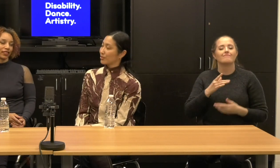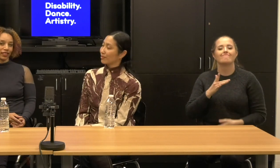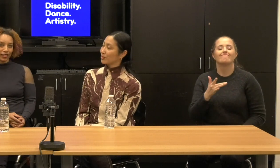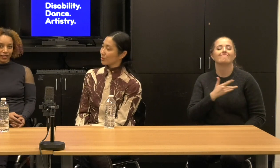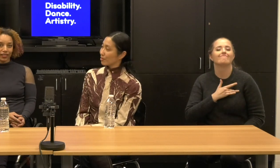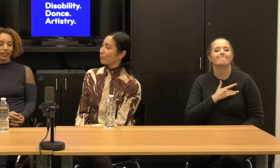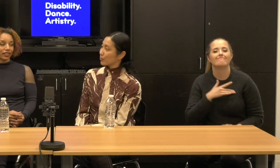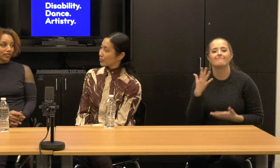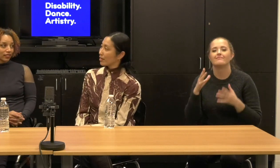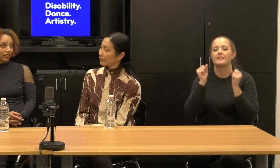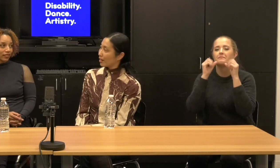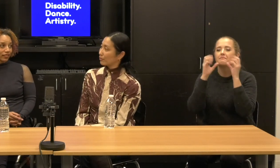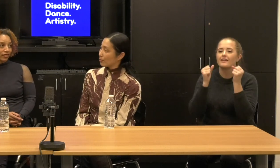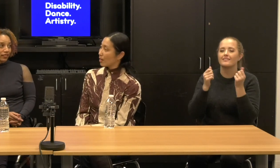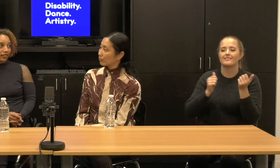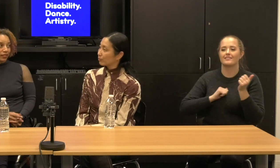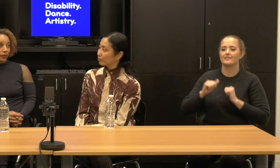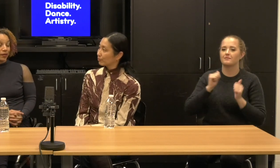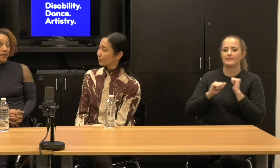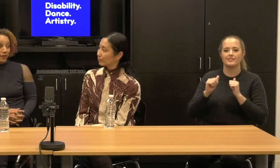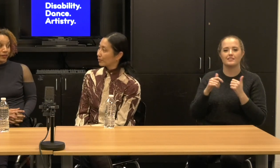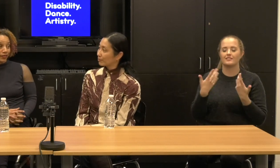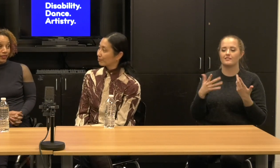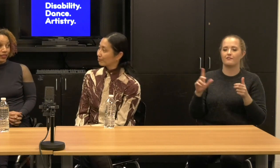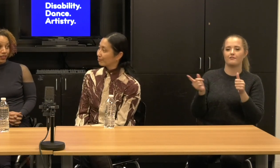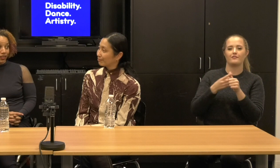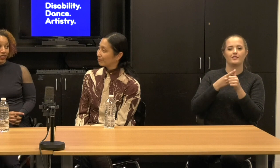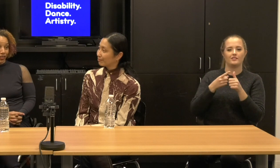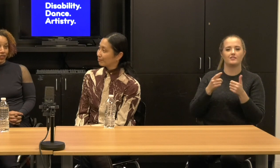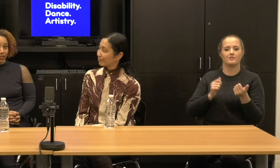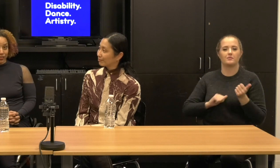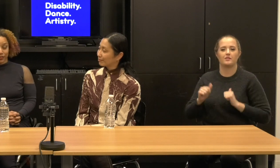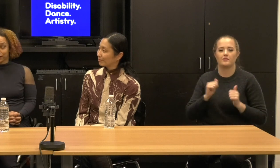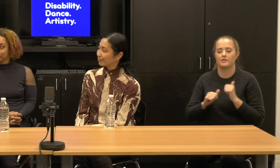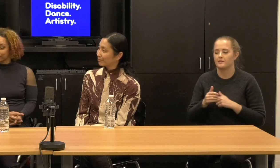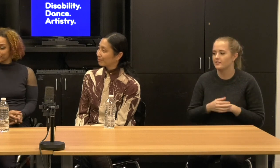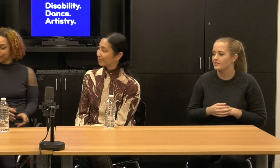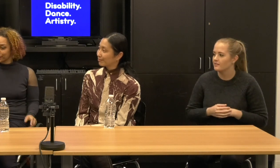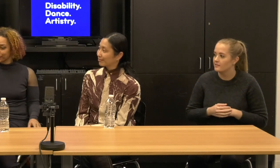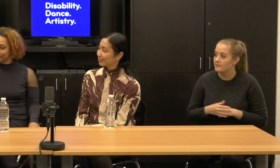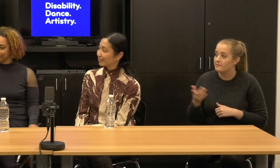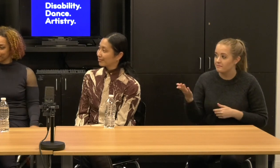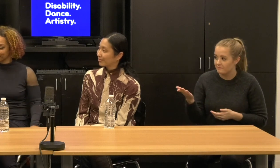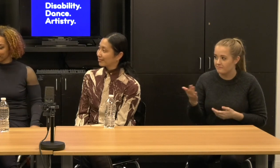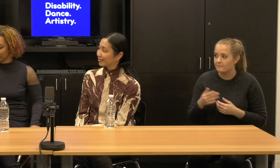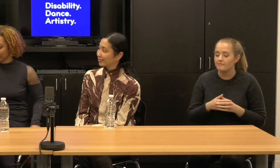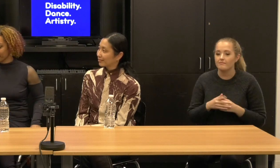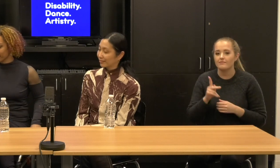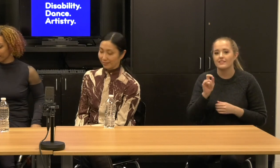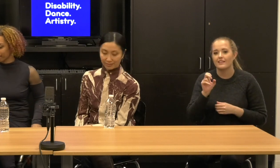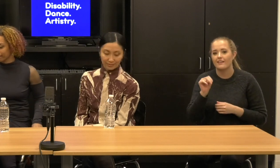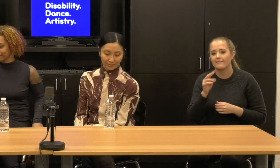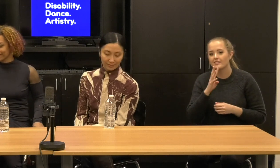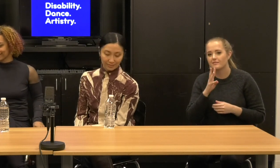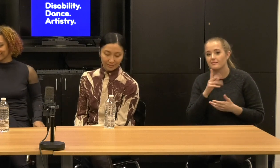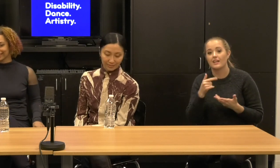That's the first line out of the math. Kevin: So, I just want to welcome folks who are just joining us.